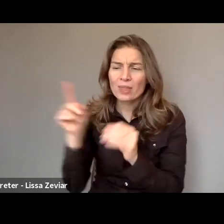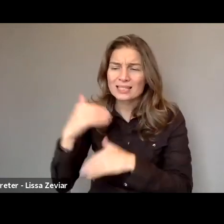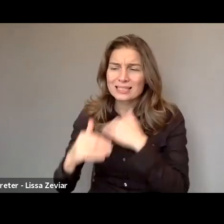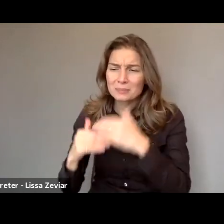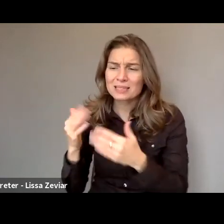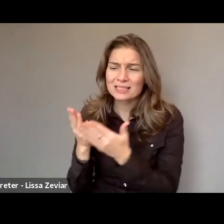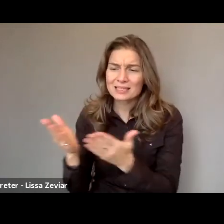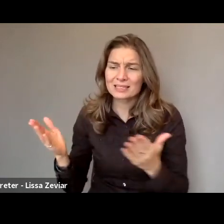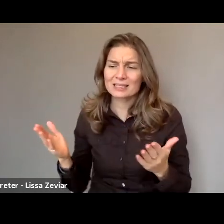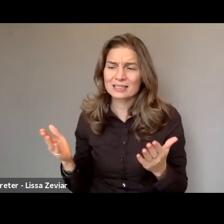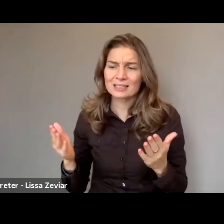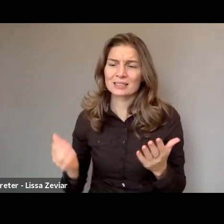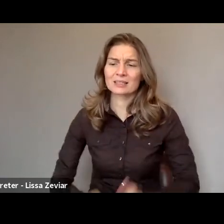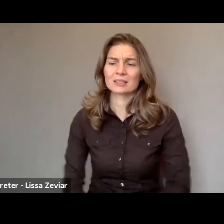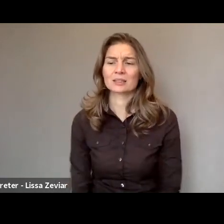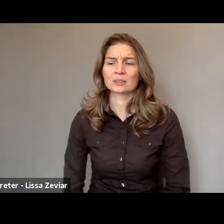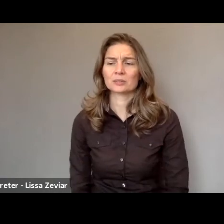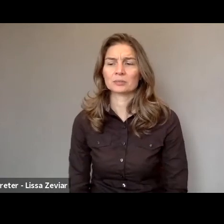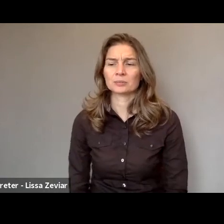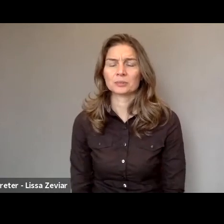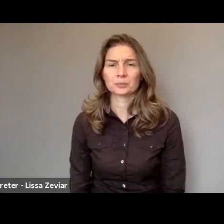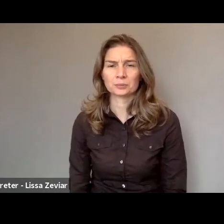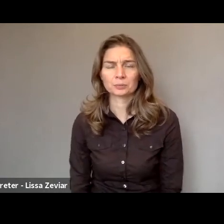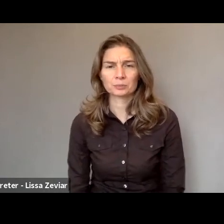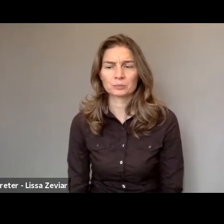Also we've been calling on all responses to COVID-19